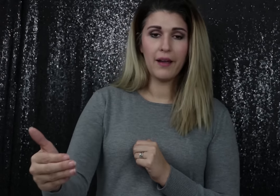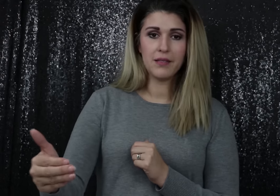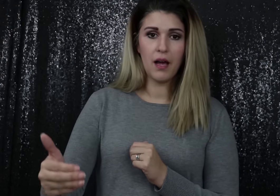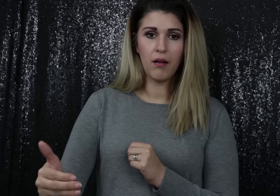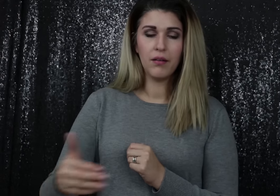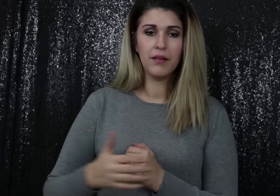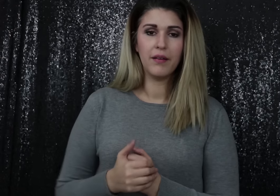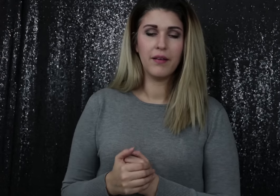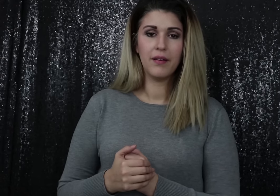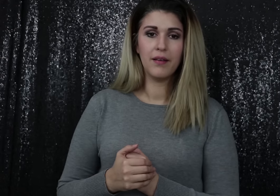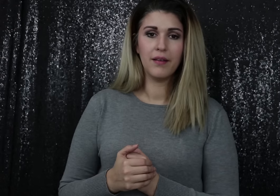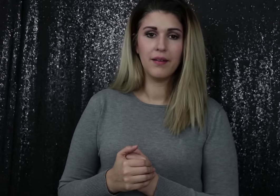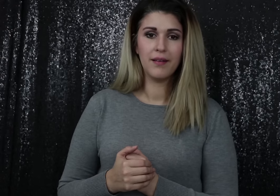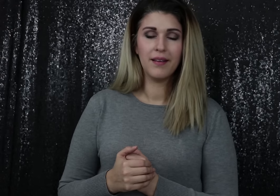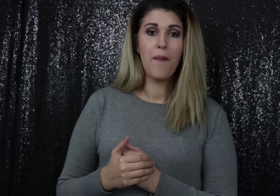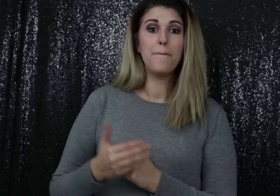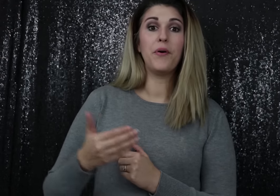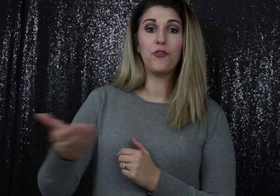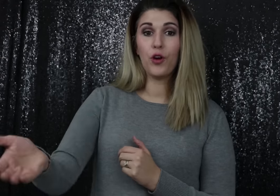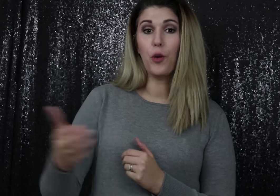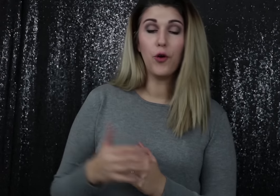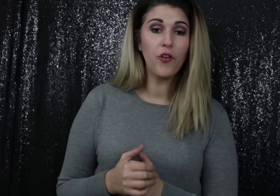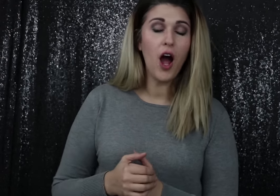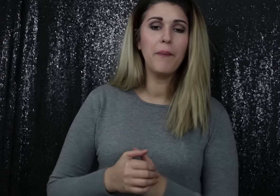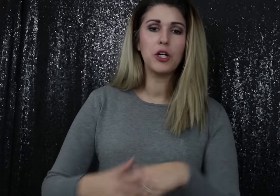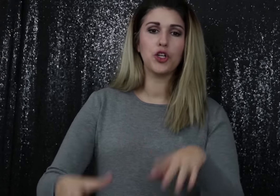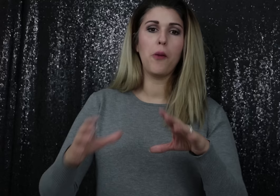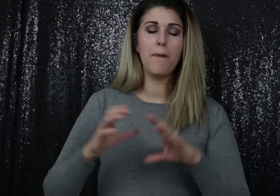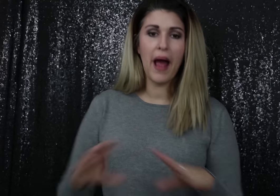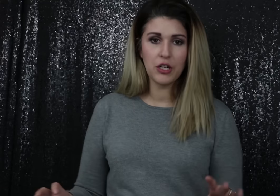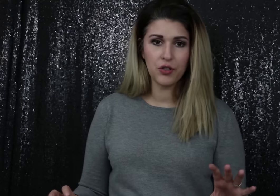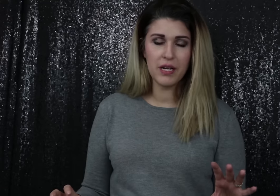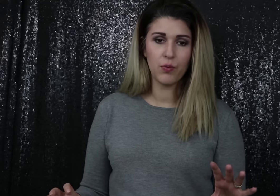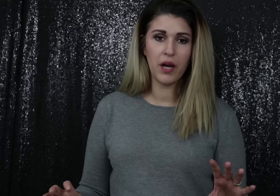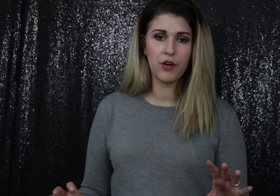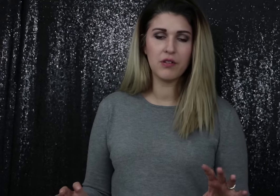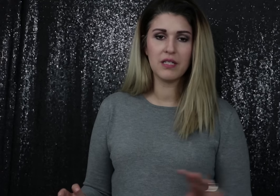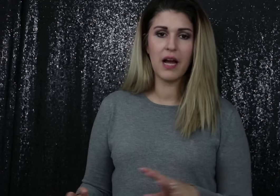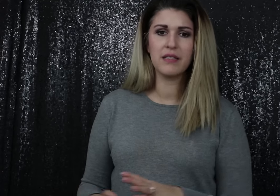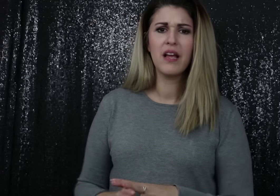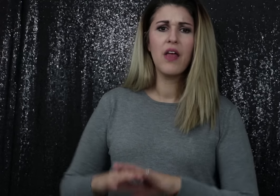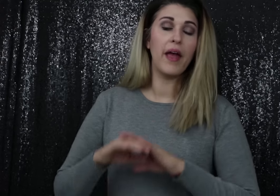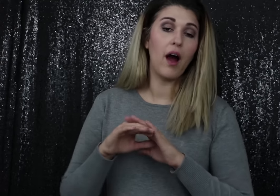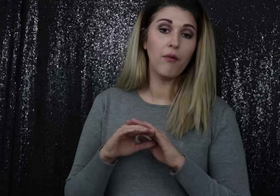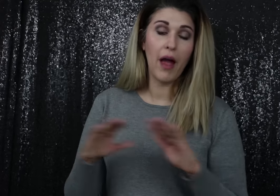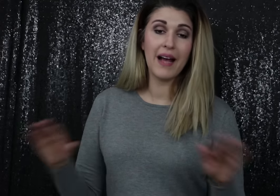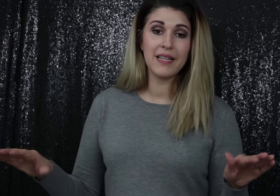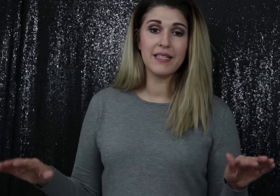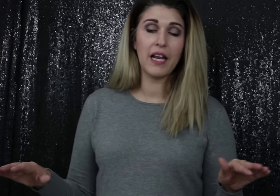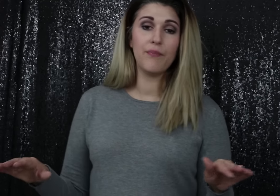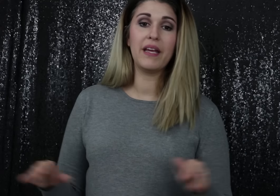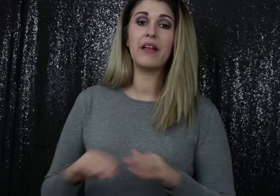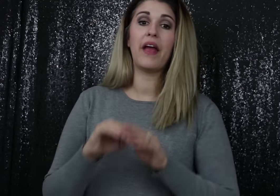ASL before you move on. Make sure you master these 100 signs. They, as I said at the beginning,